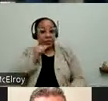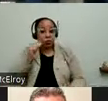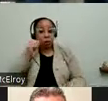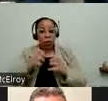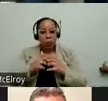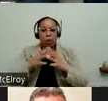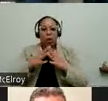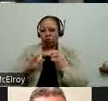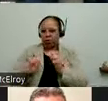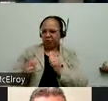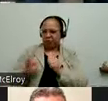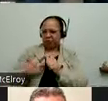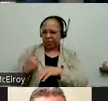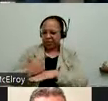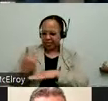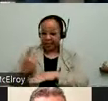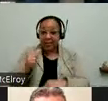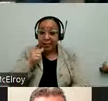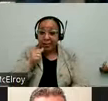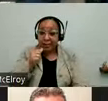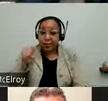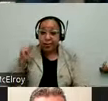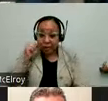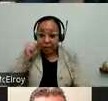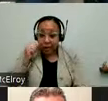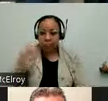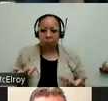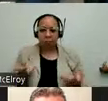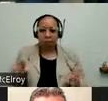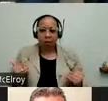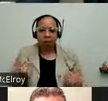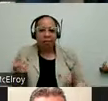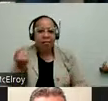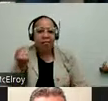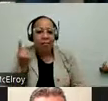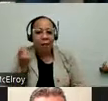And yesterday we already had 11 clients.